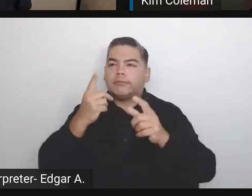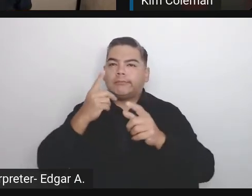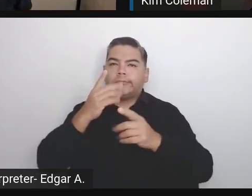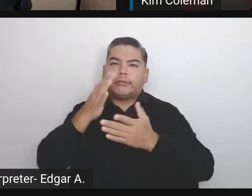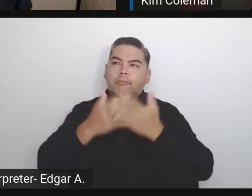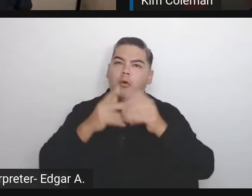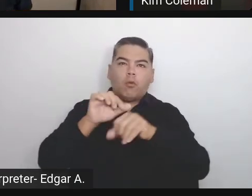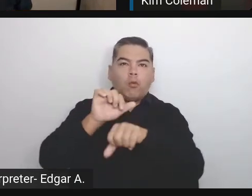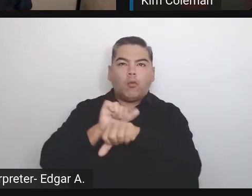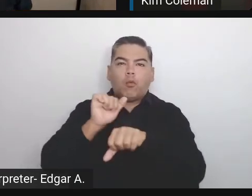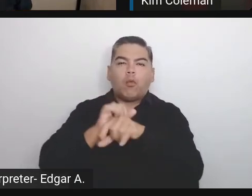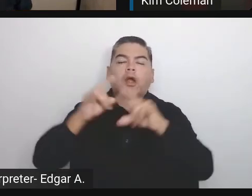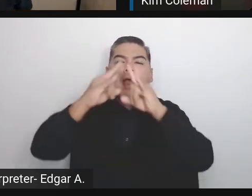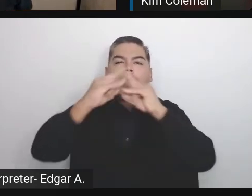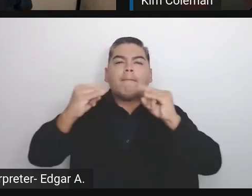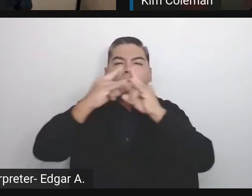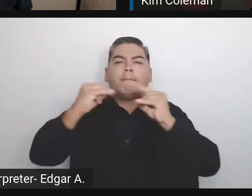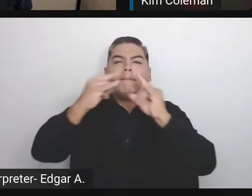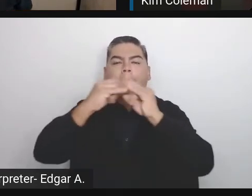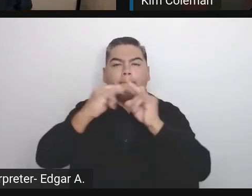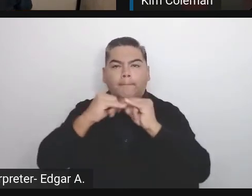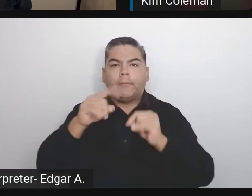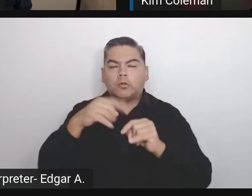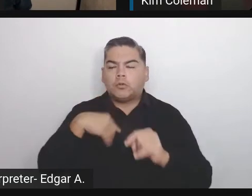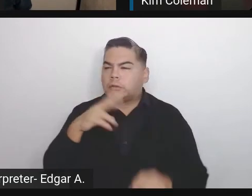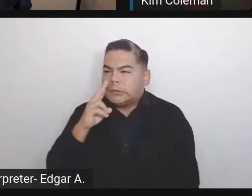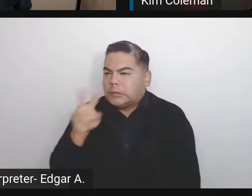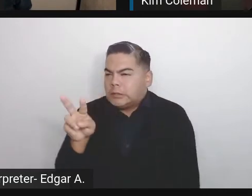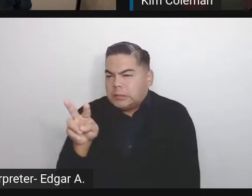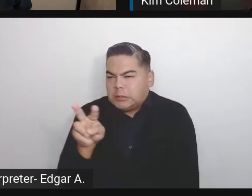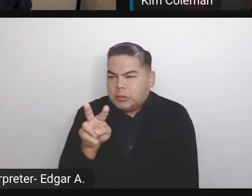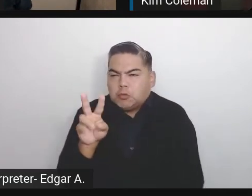to take part in the Contributor Day, because especially contributors,